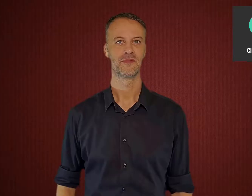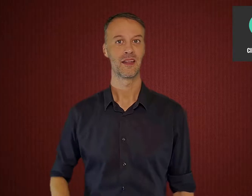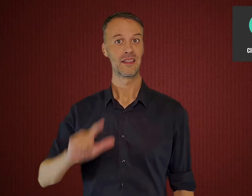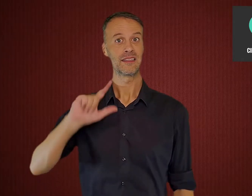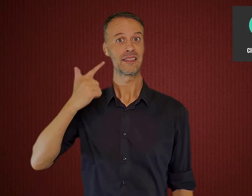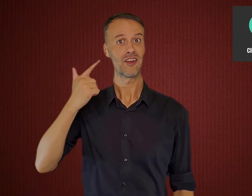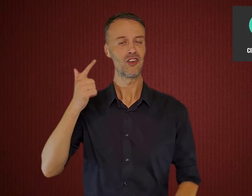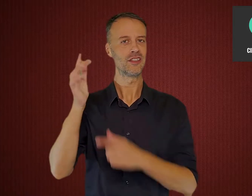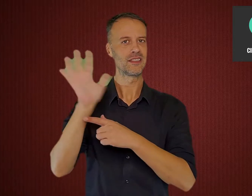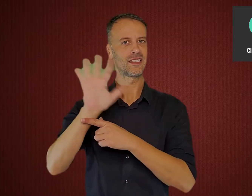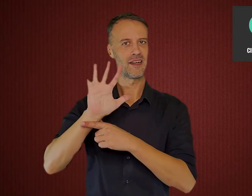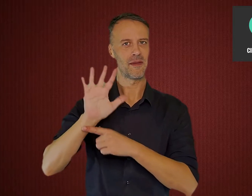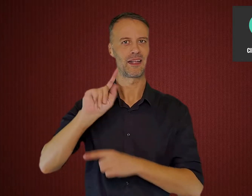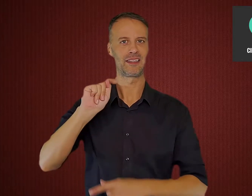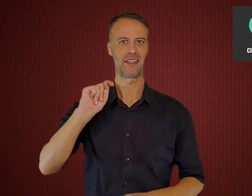Second, cinema and television.